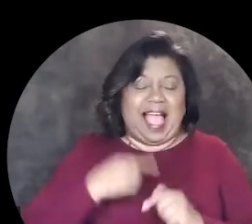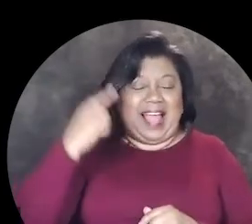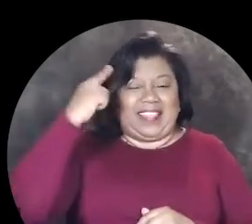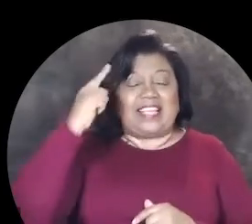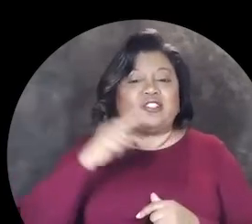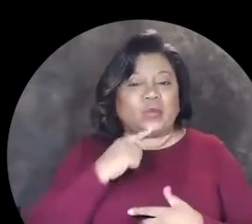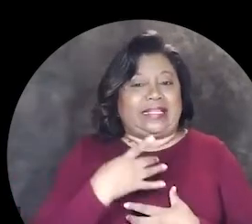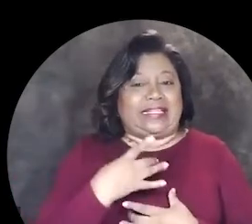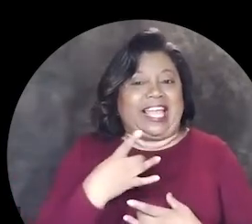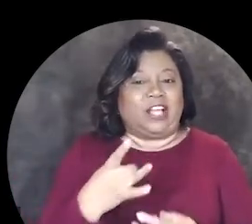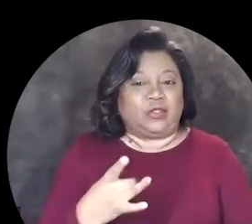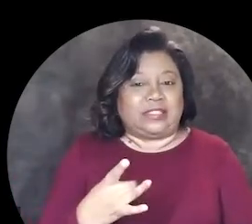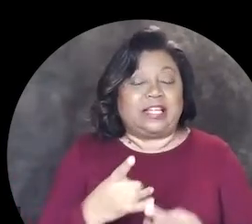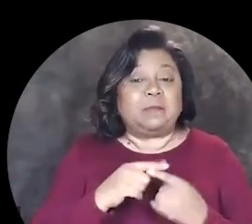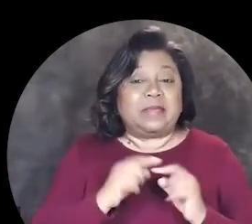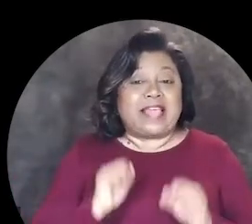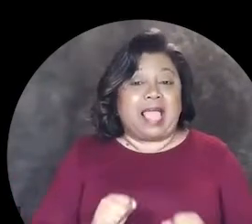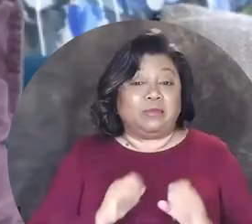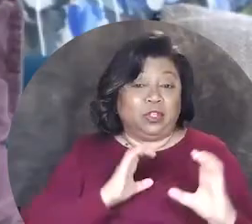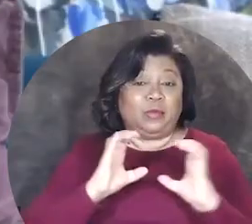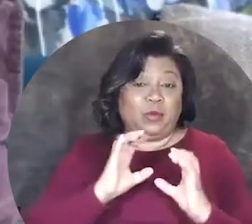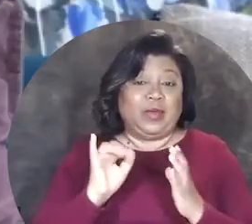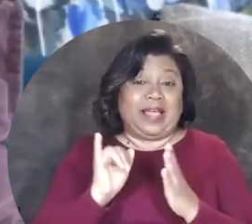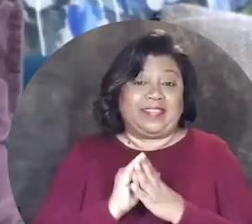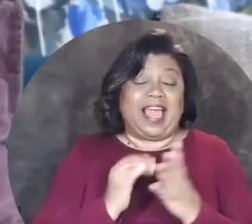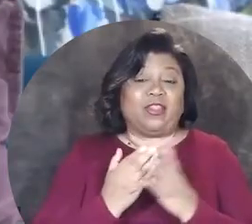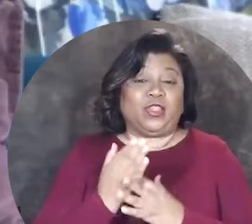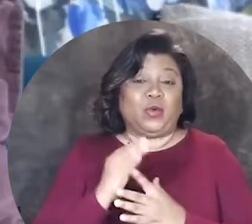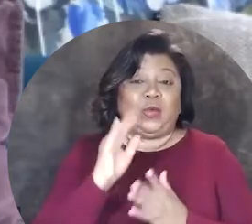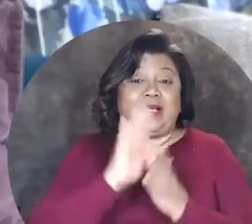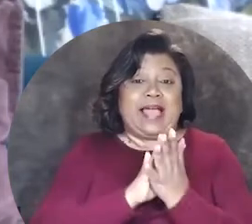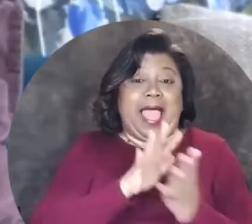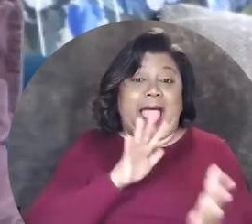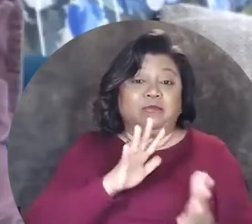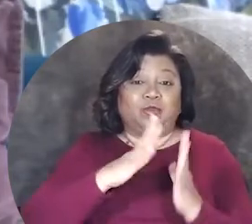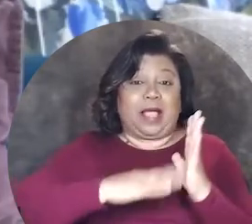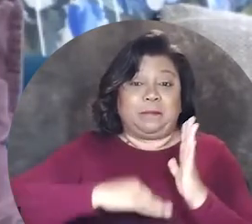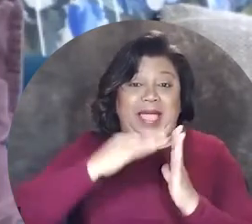and I think it's very interesting to be able to communicate that through abstract painting